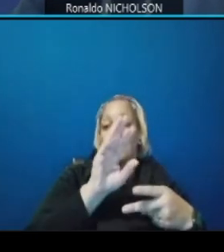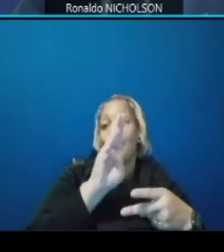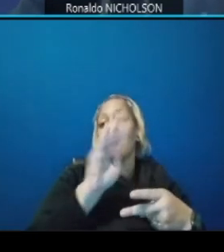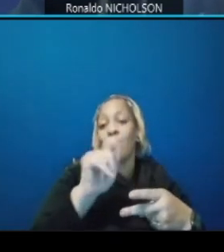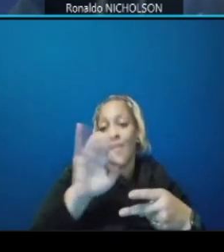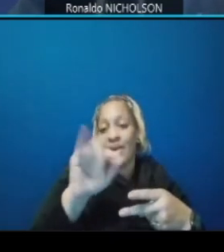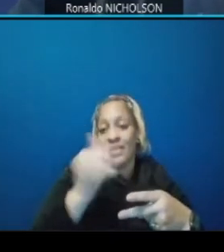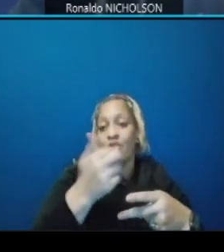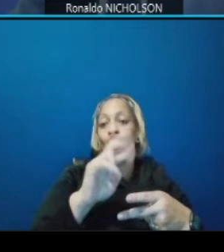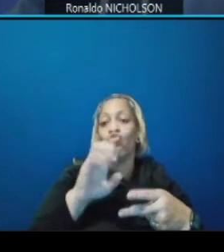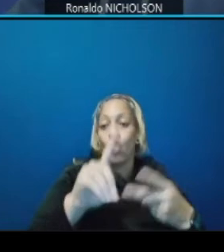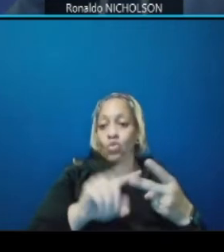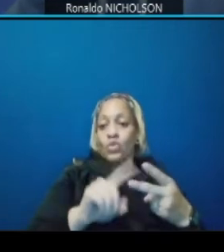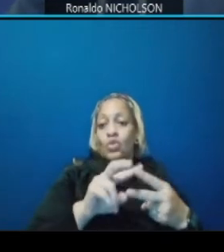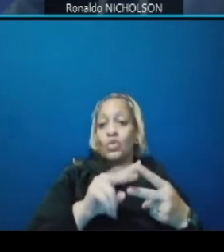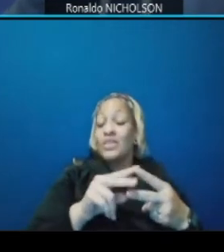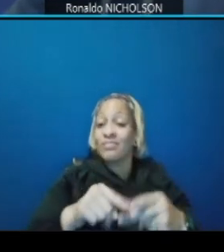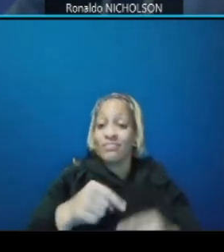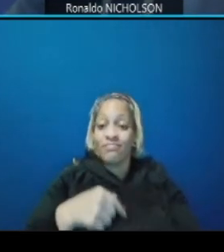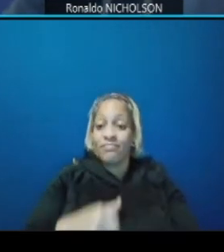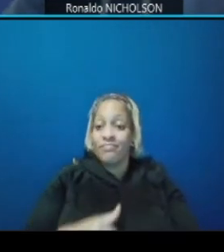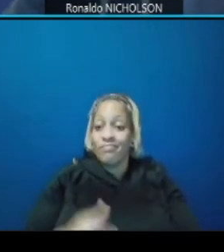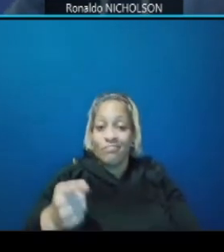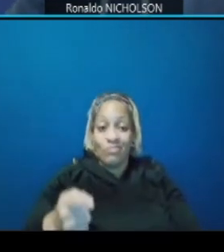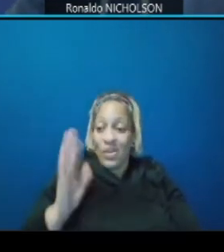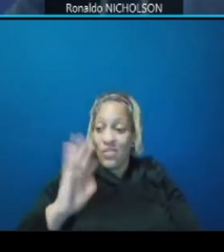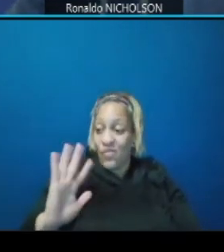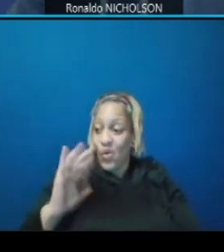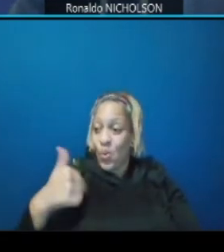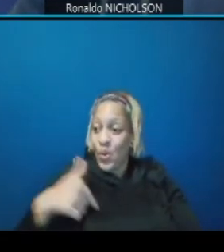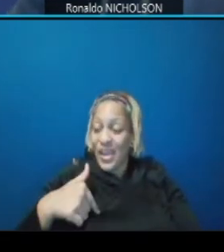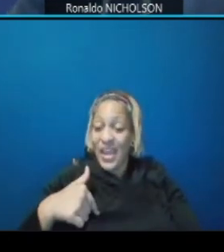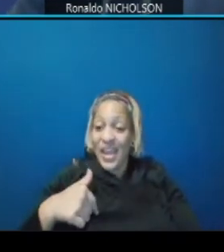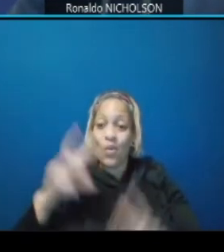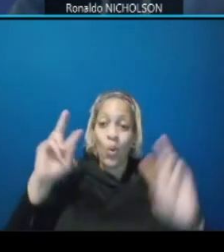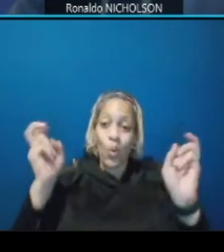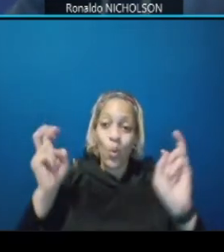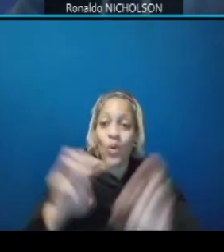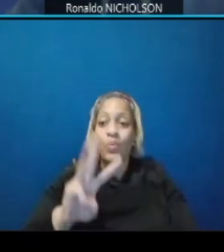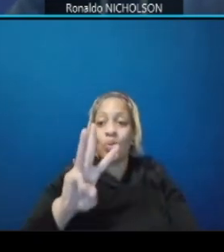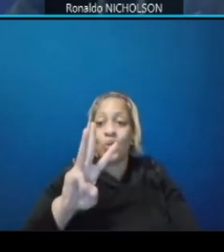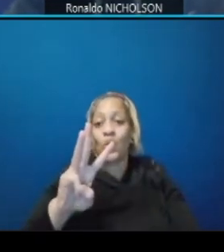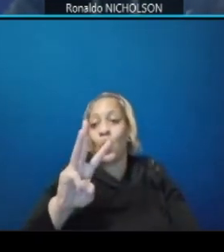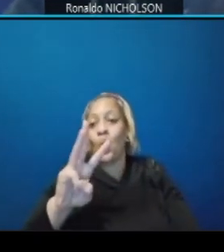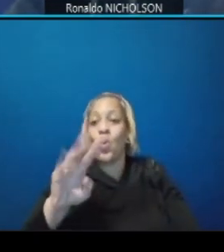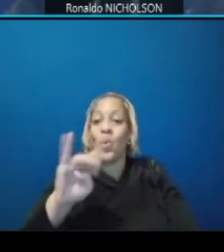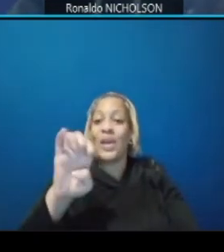no longer will we have what we call the weave underneath the bridge and one of the